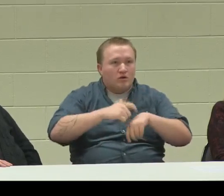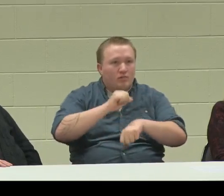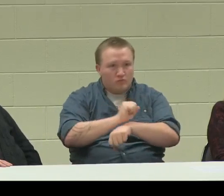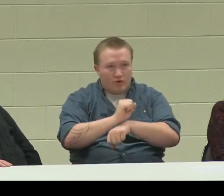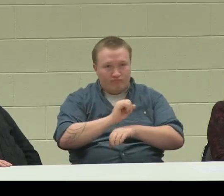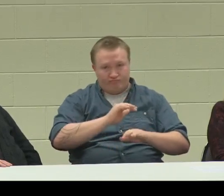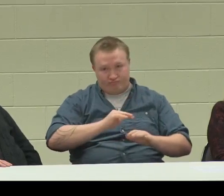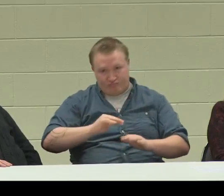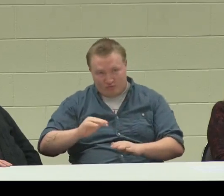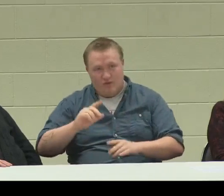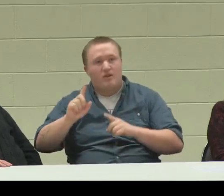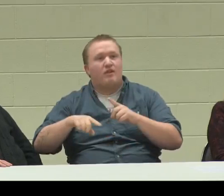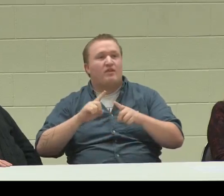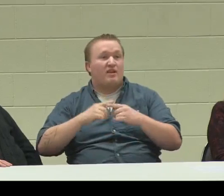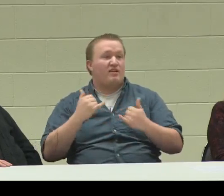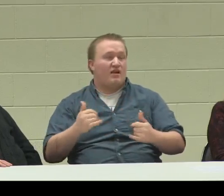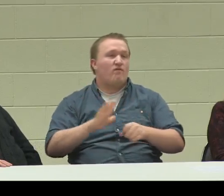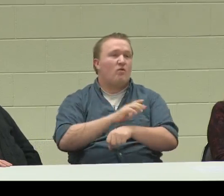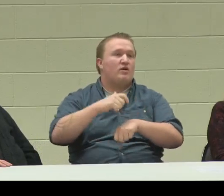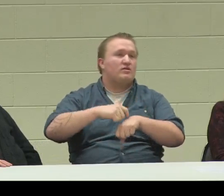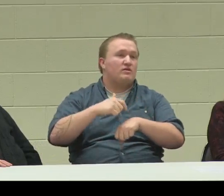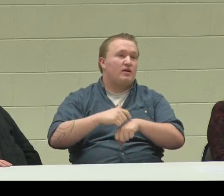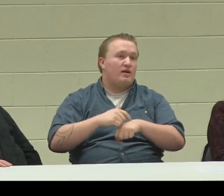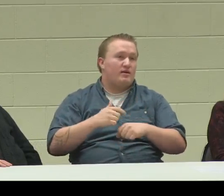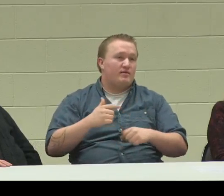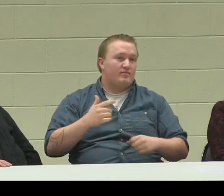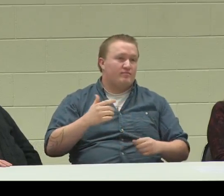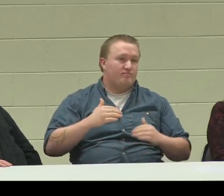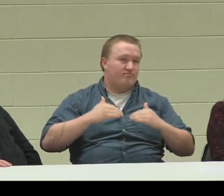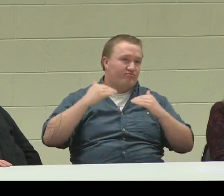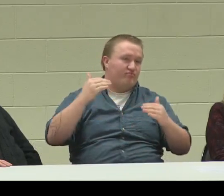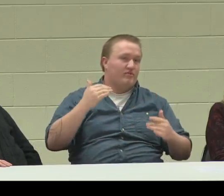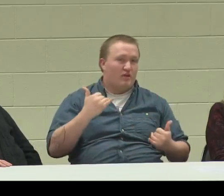I did start part-time, and now I'm full-time.